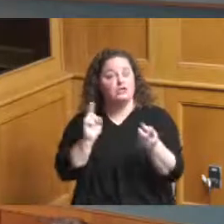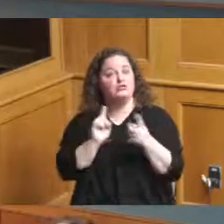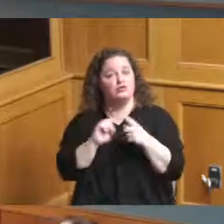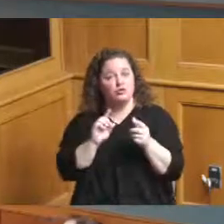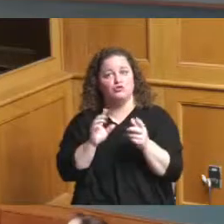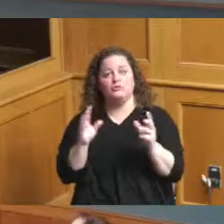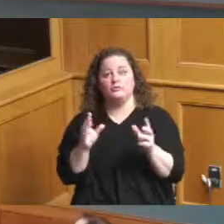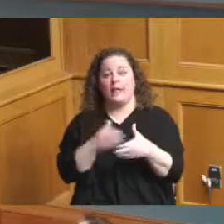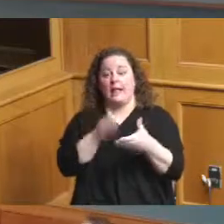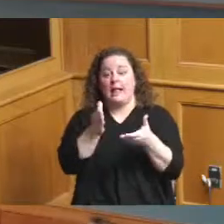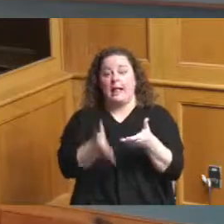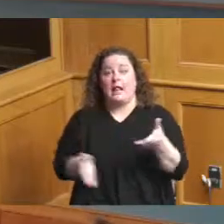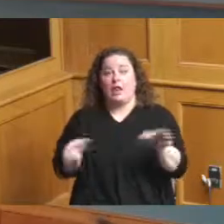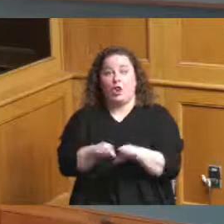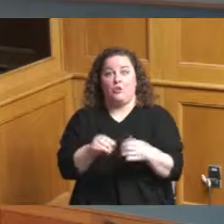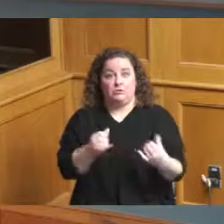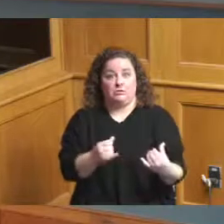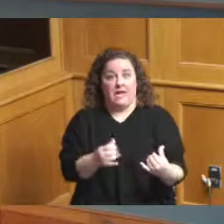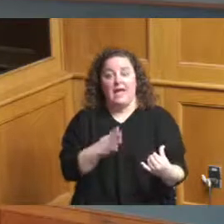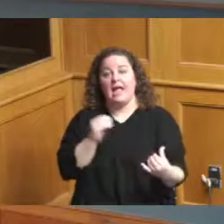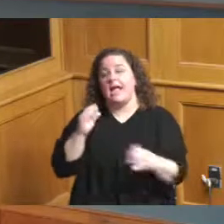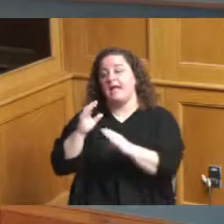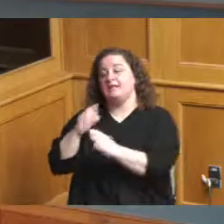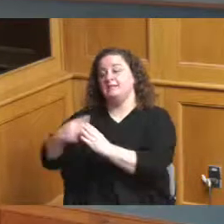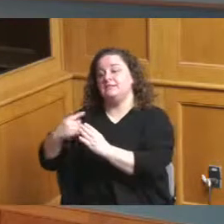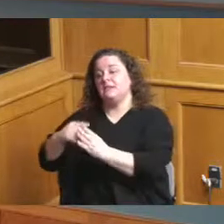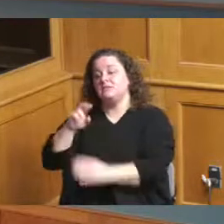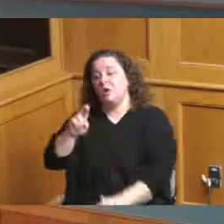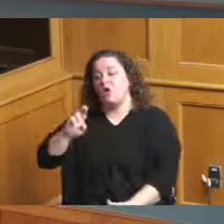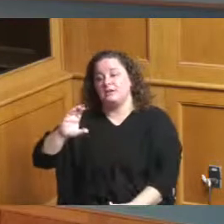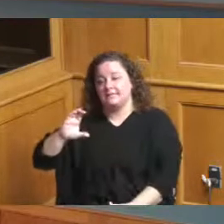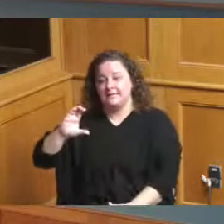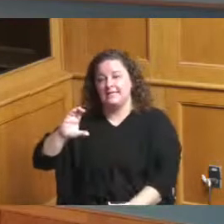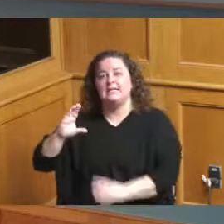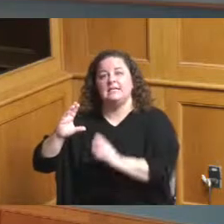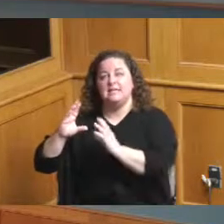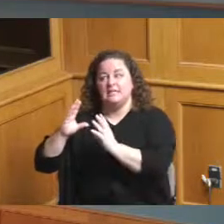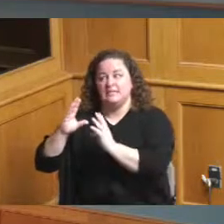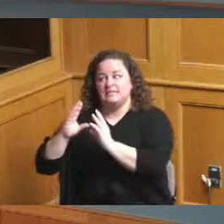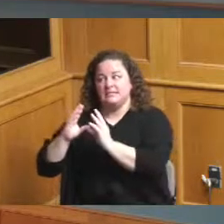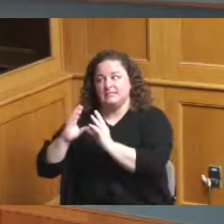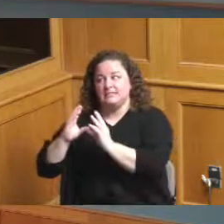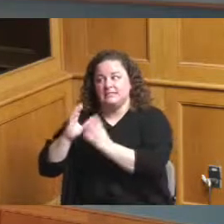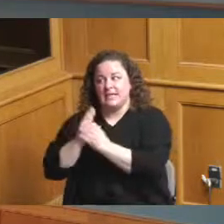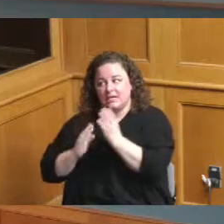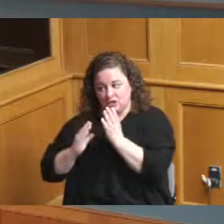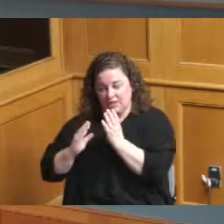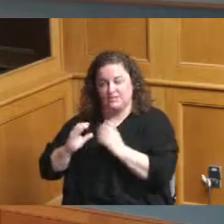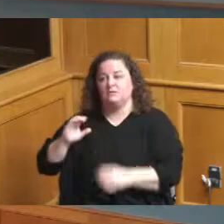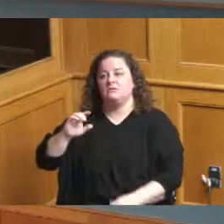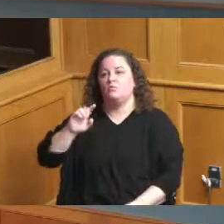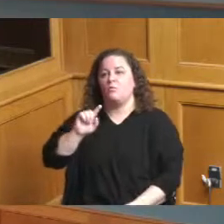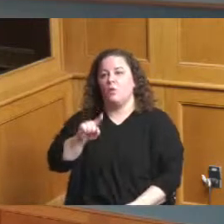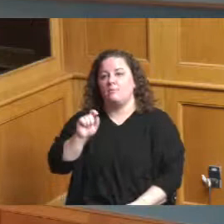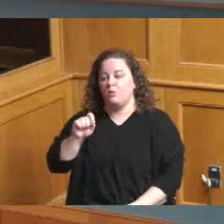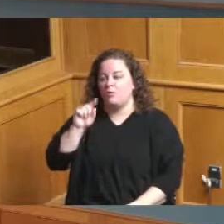session pursuant to RC section 121.22 g2 to discuss the acquisition of property